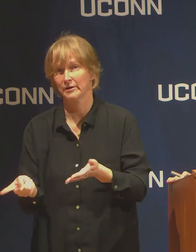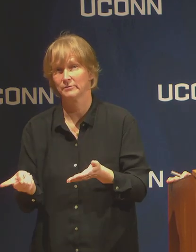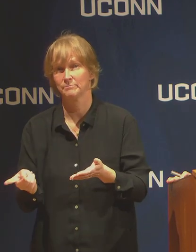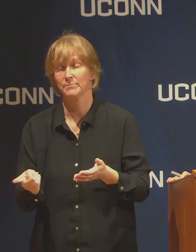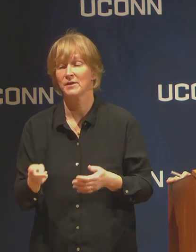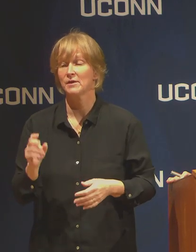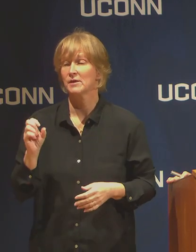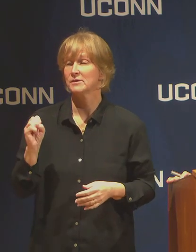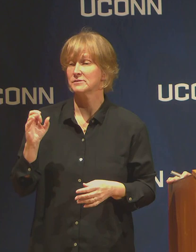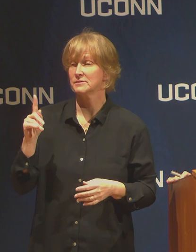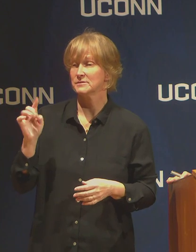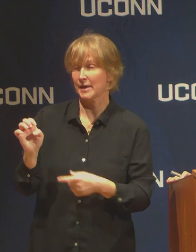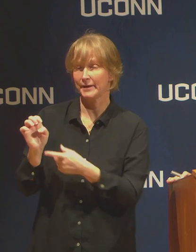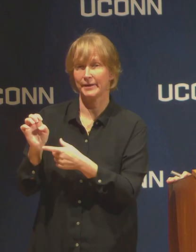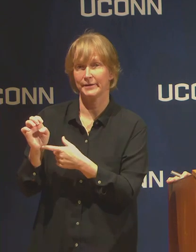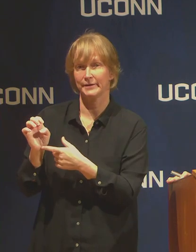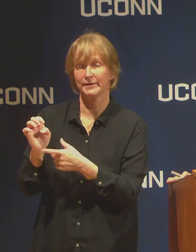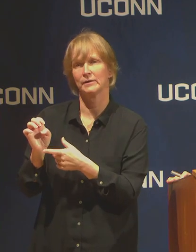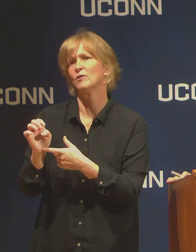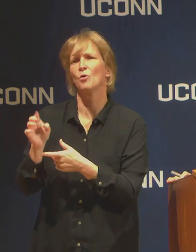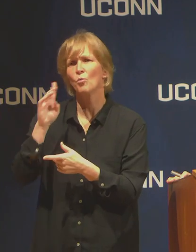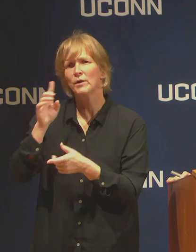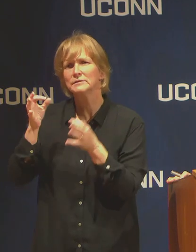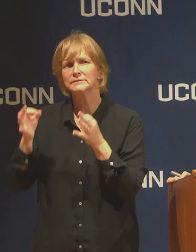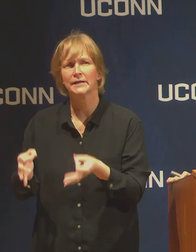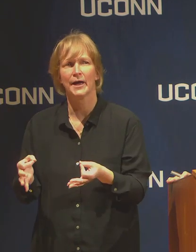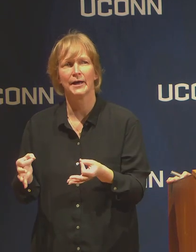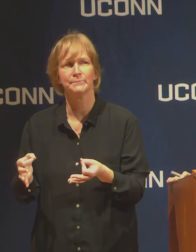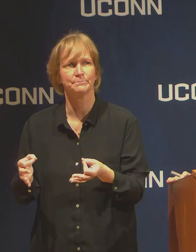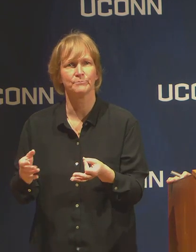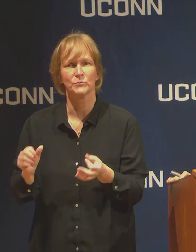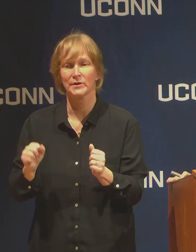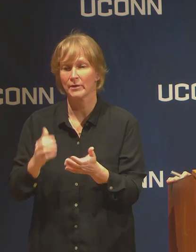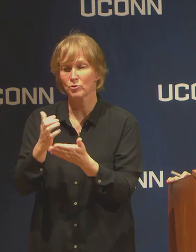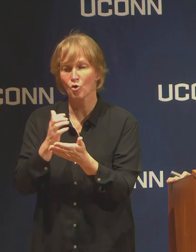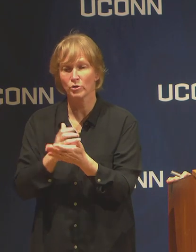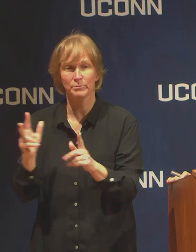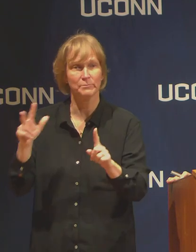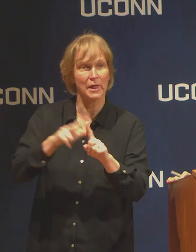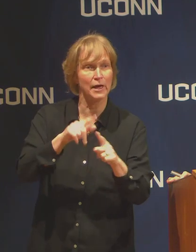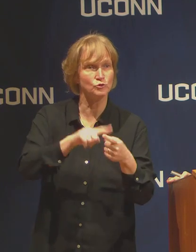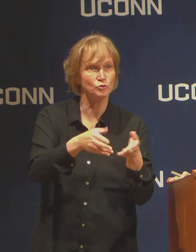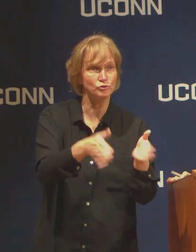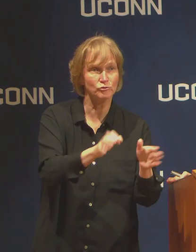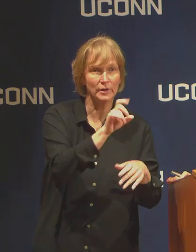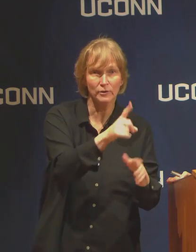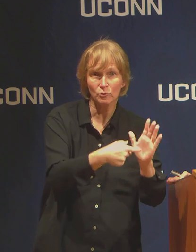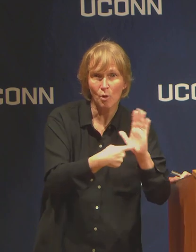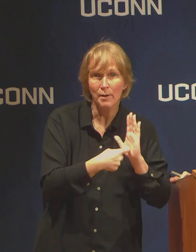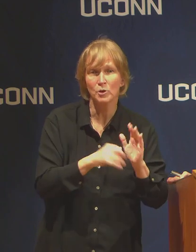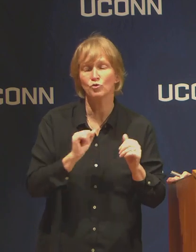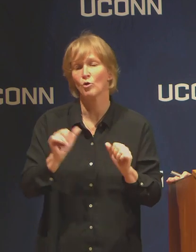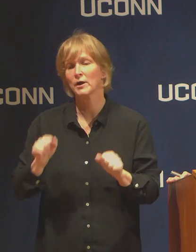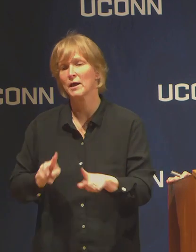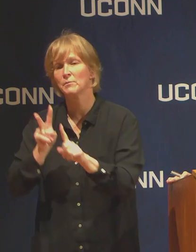up are whether courses can be used toward general ed requirements or toward the major that have become pass fail,